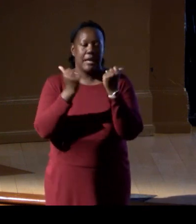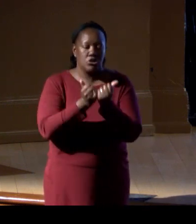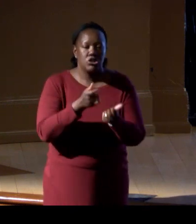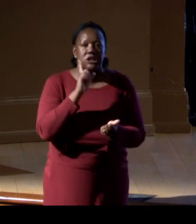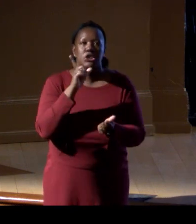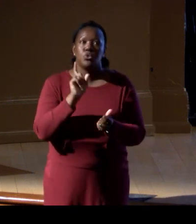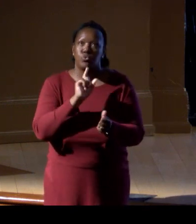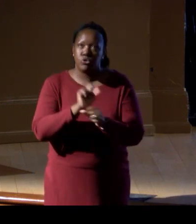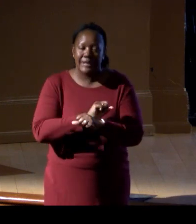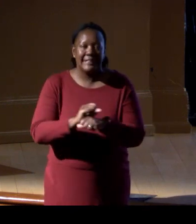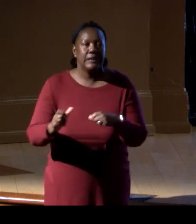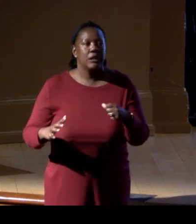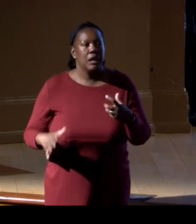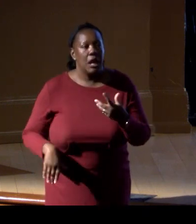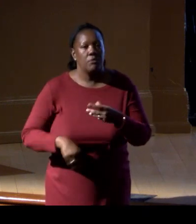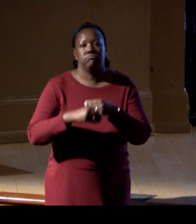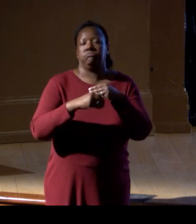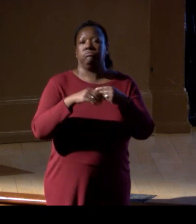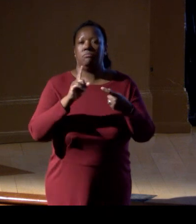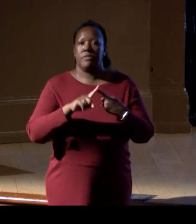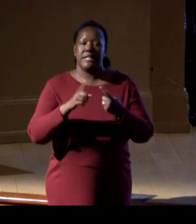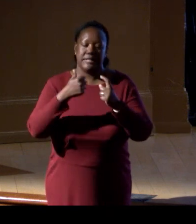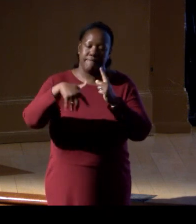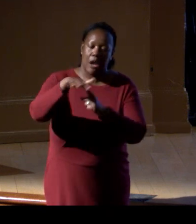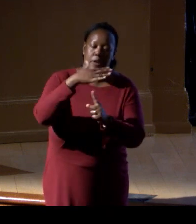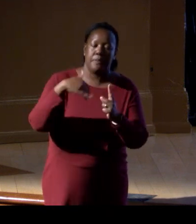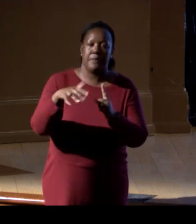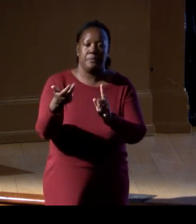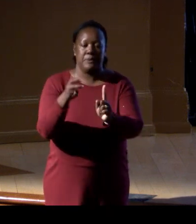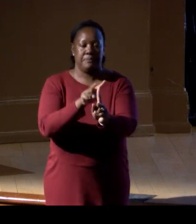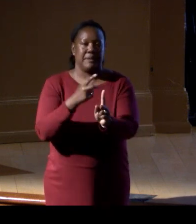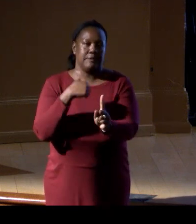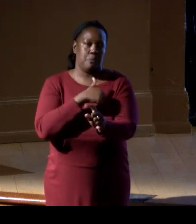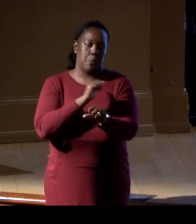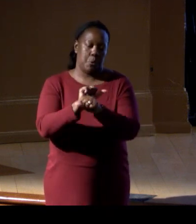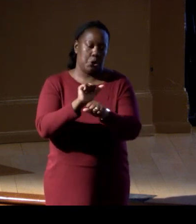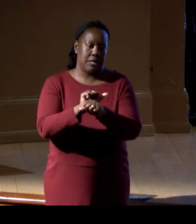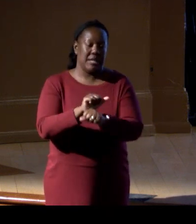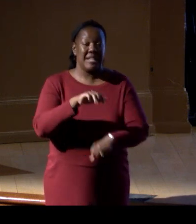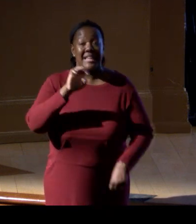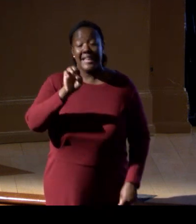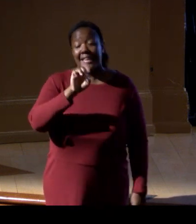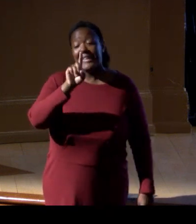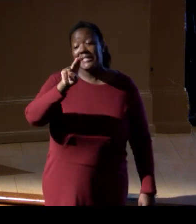this environmental spectrum of where we're working. eDNA gives that characterization.